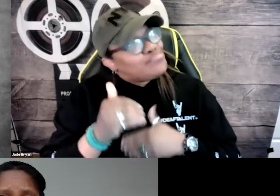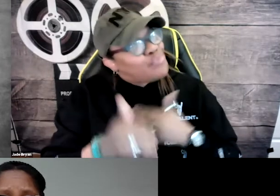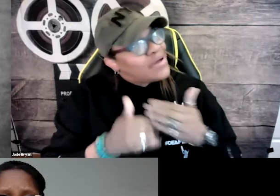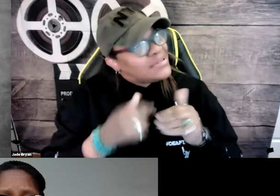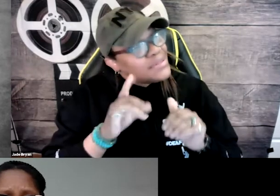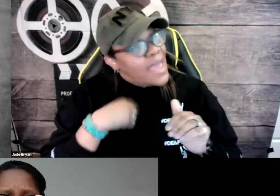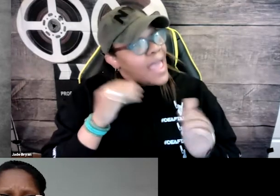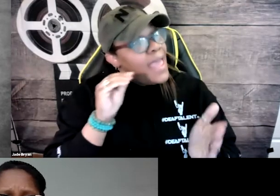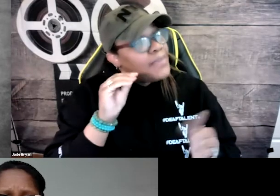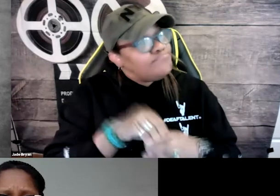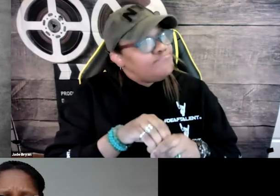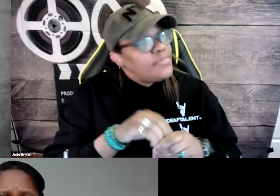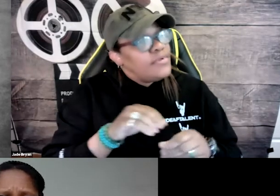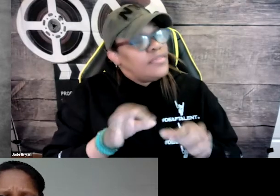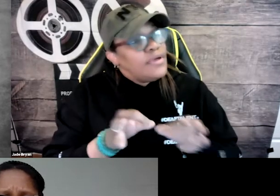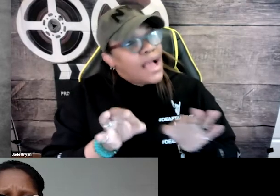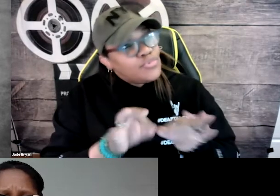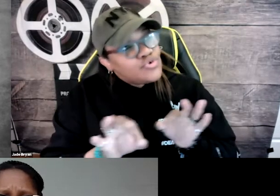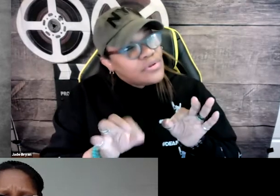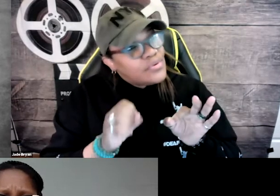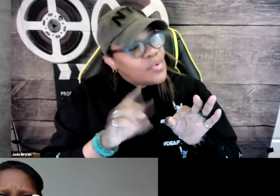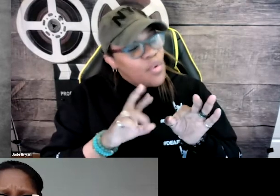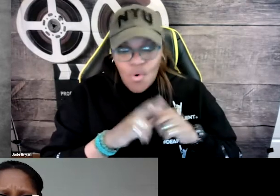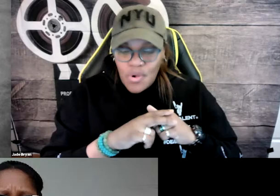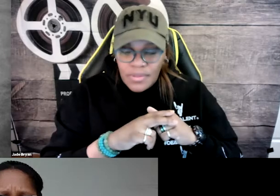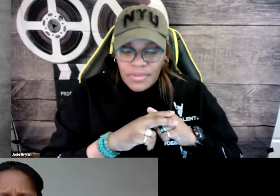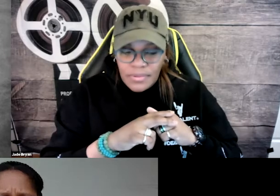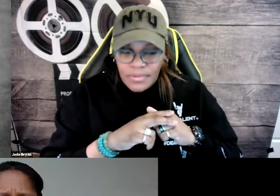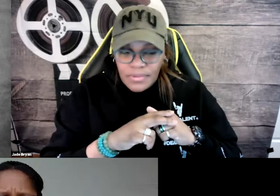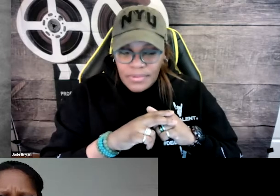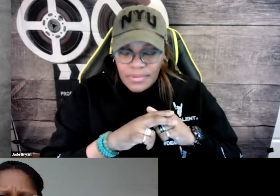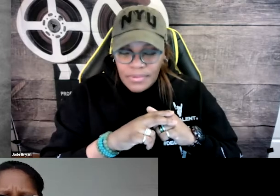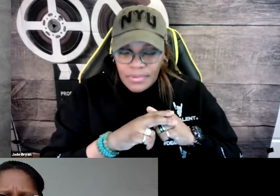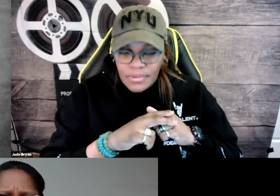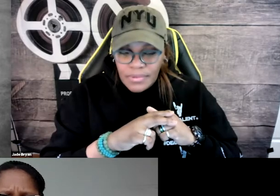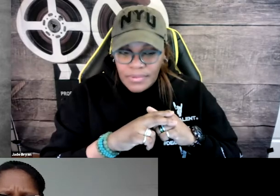I'm trying to remember what that process was like. How did I embed the captions?